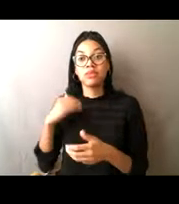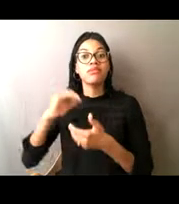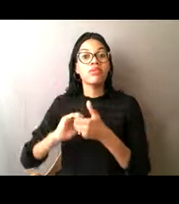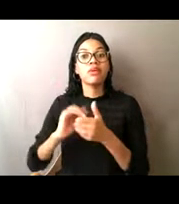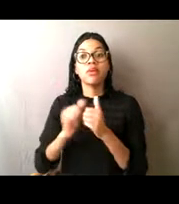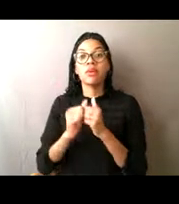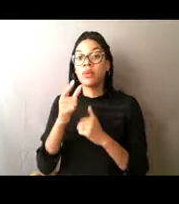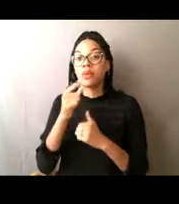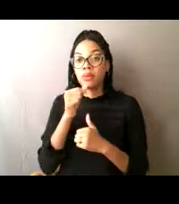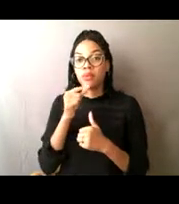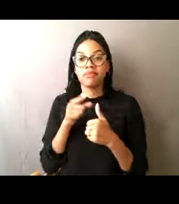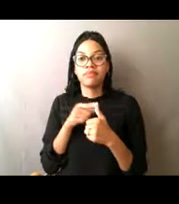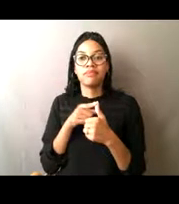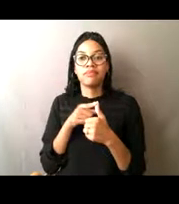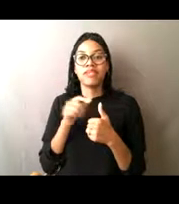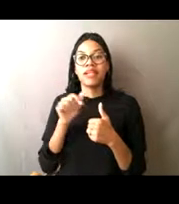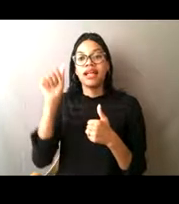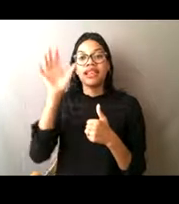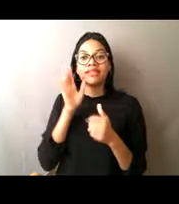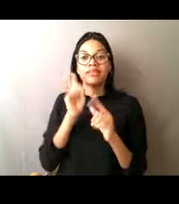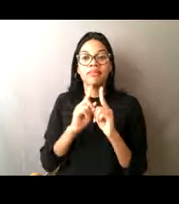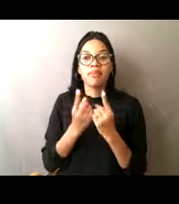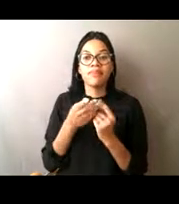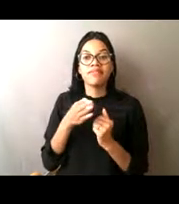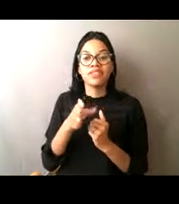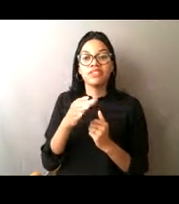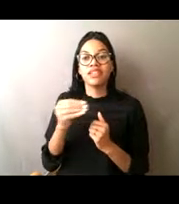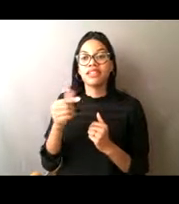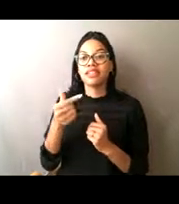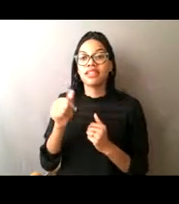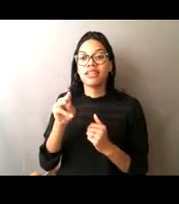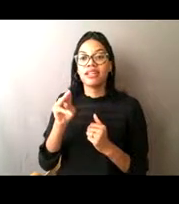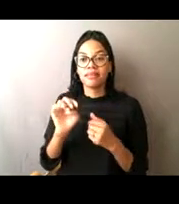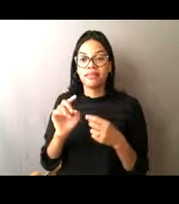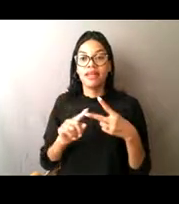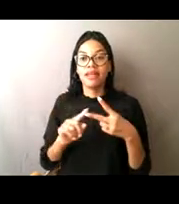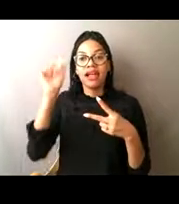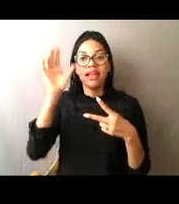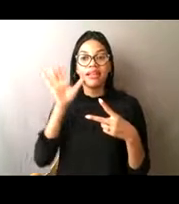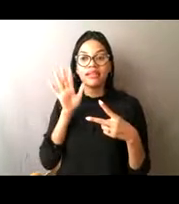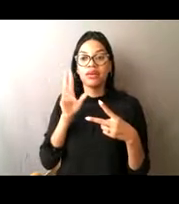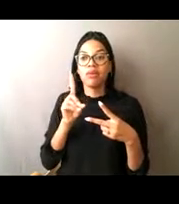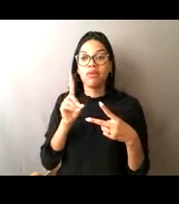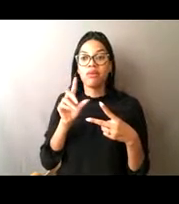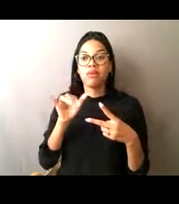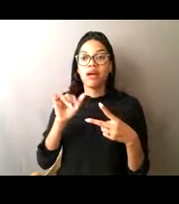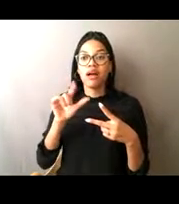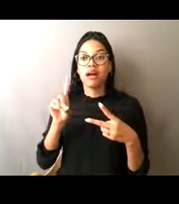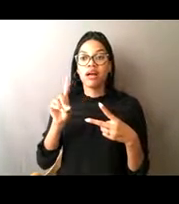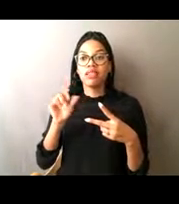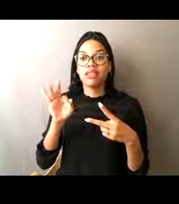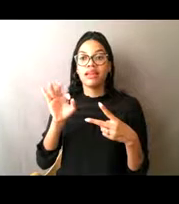of Fish and Game, the Alaska Wildlife Troopers, this big boat that you see on the left of the screen